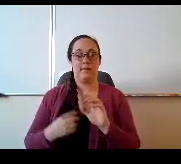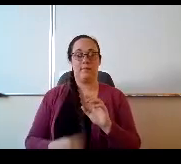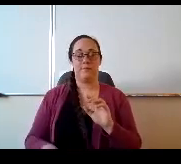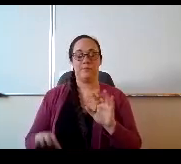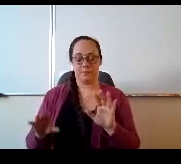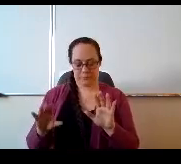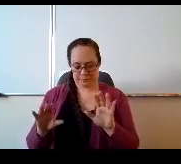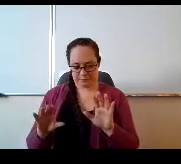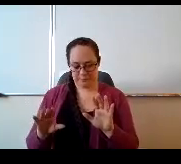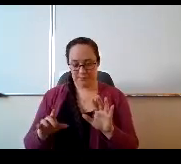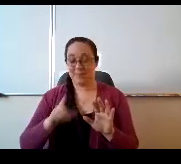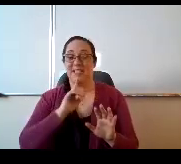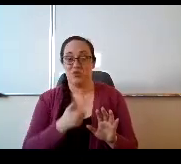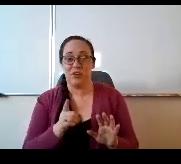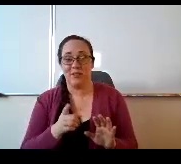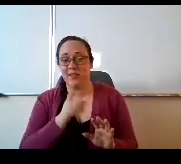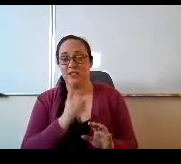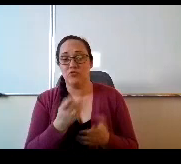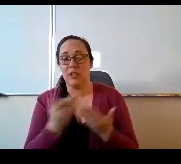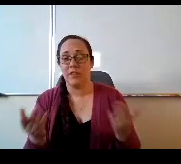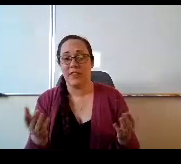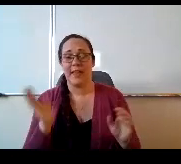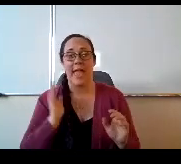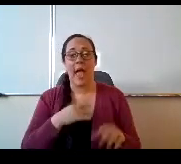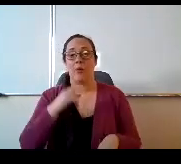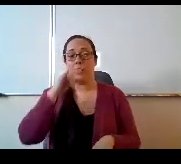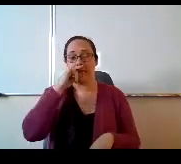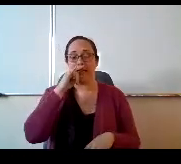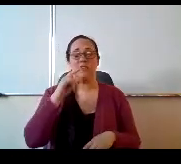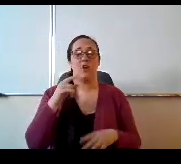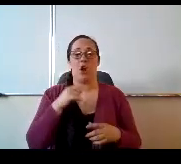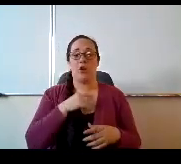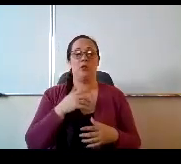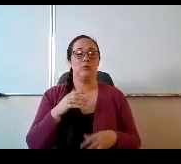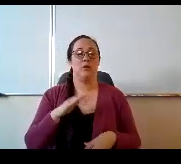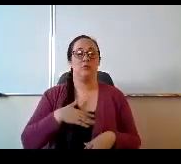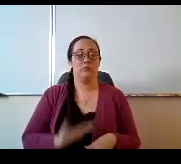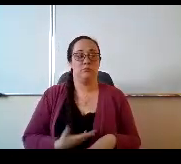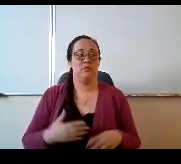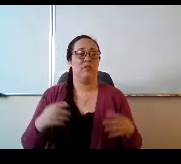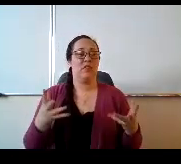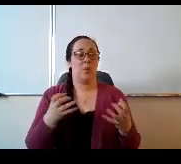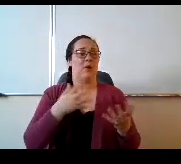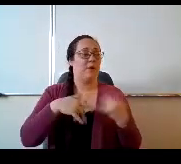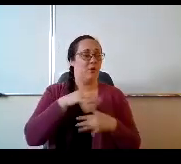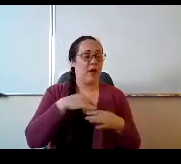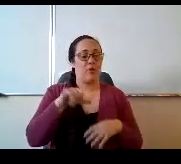They want to be around each other. They want to have those connections and those are some of the things that